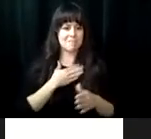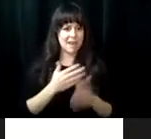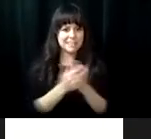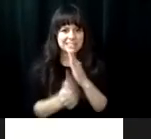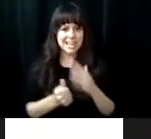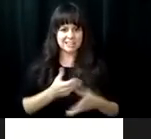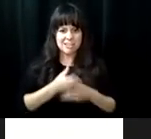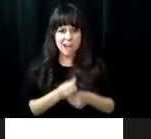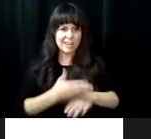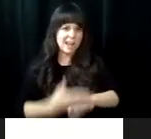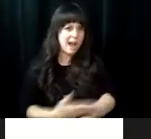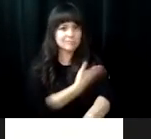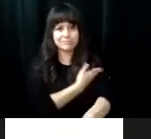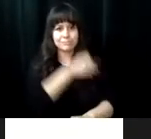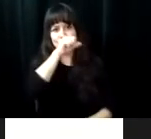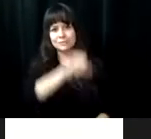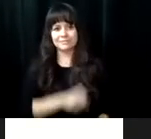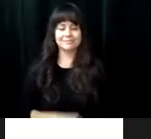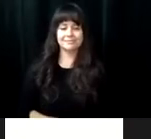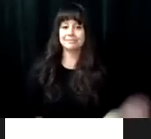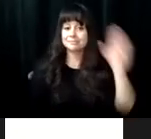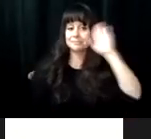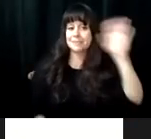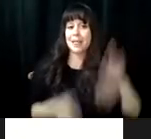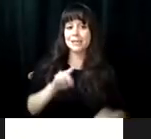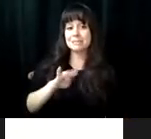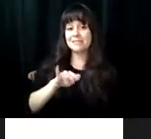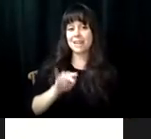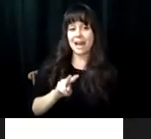stuff, live on my own before the LIFE program. New experiences improved